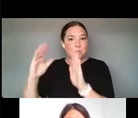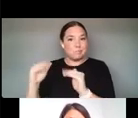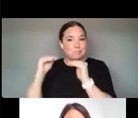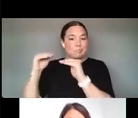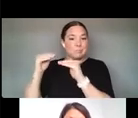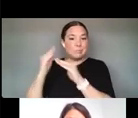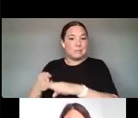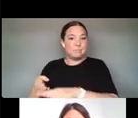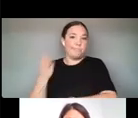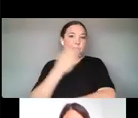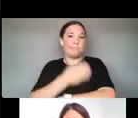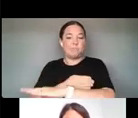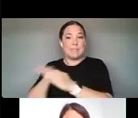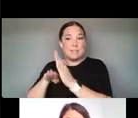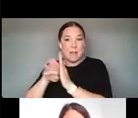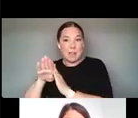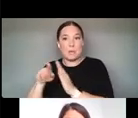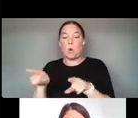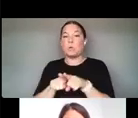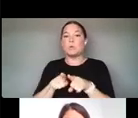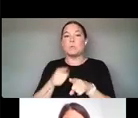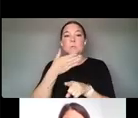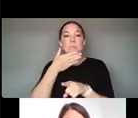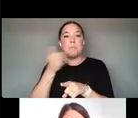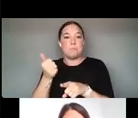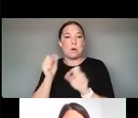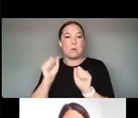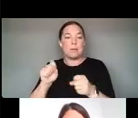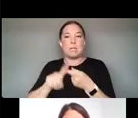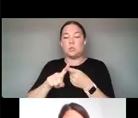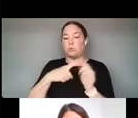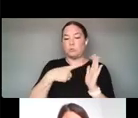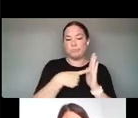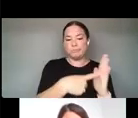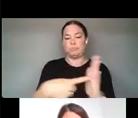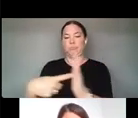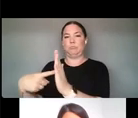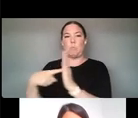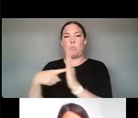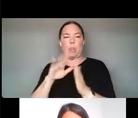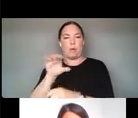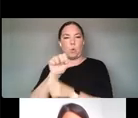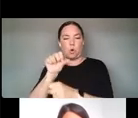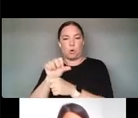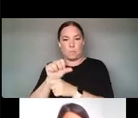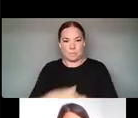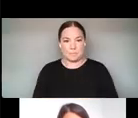AND EXHIBIT WORK AT SCALE. ALSO FROM THE PERSPECTIVE OF ARTISTS THERE WERE CERTAIN